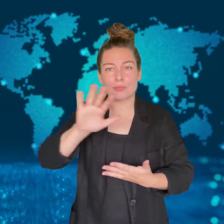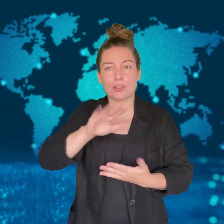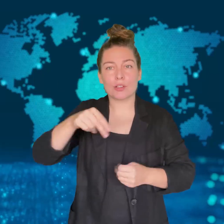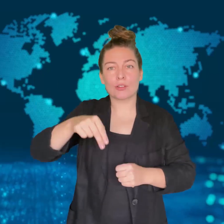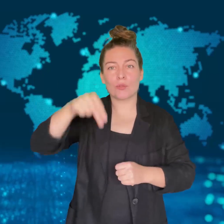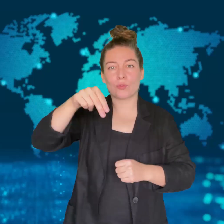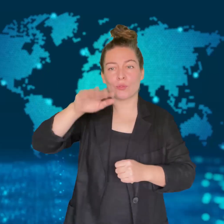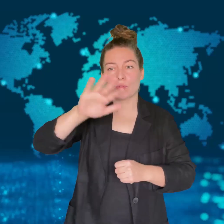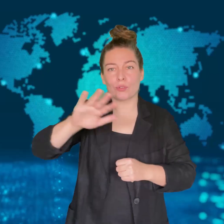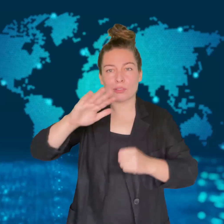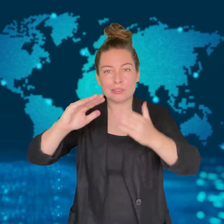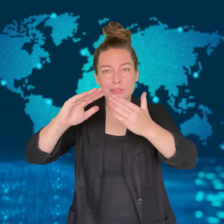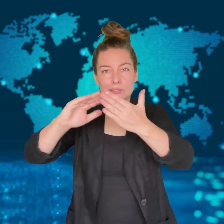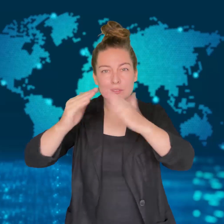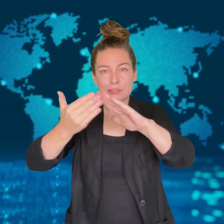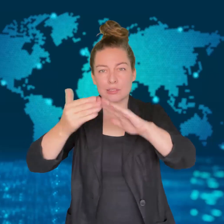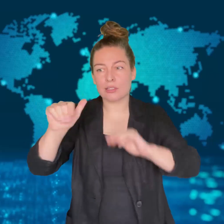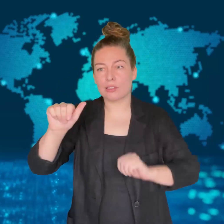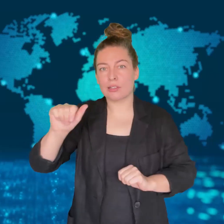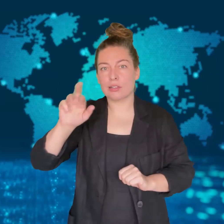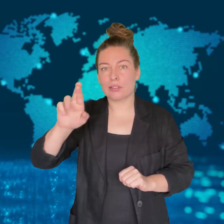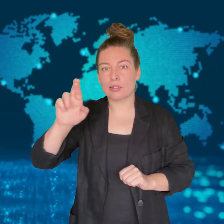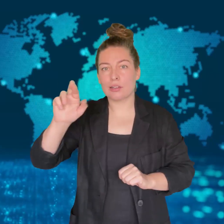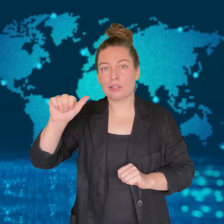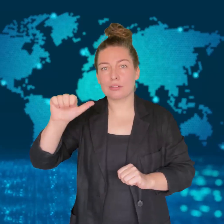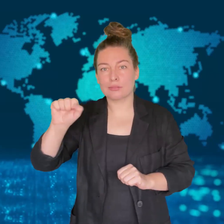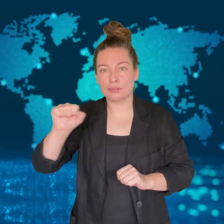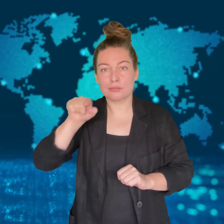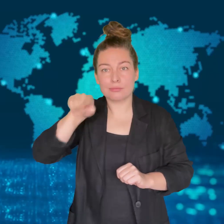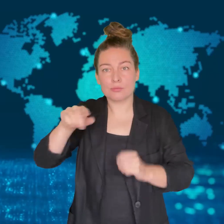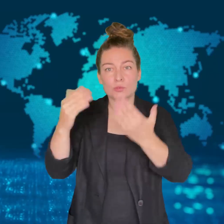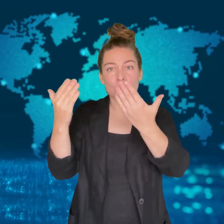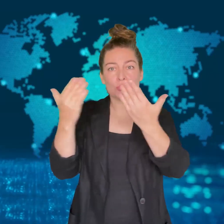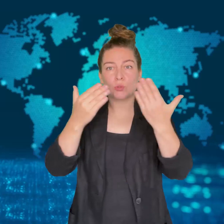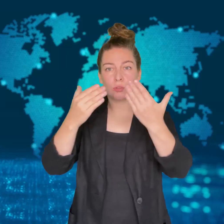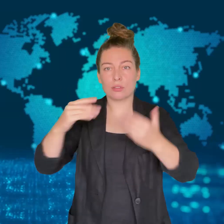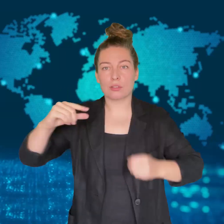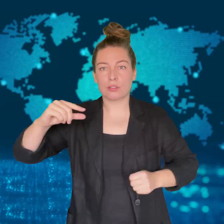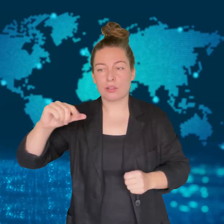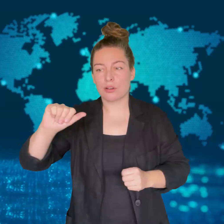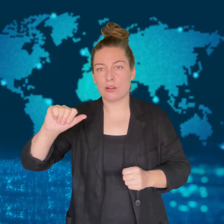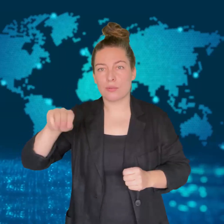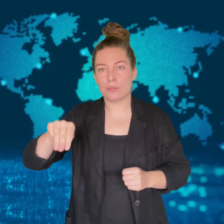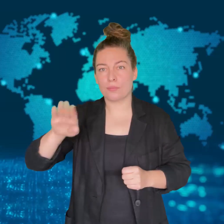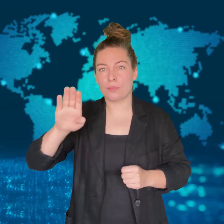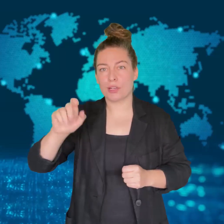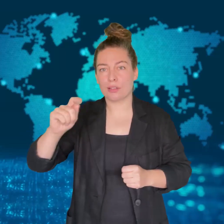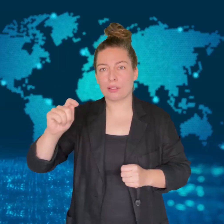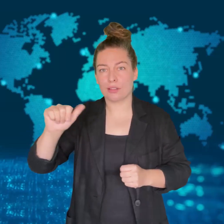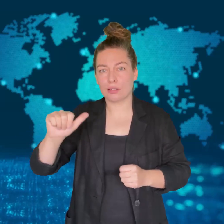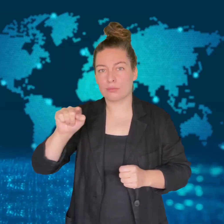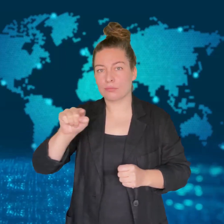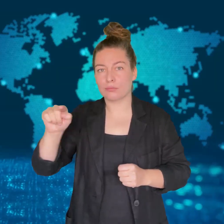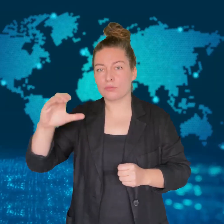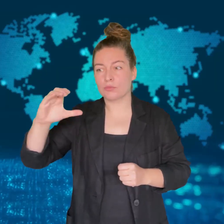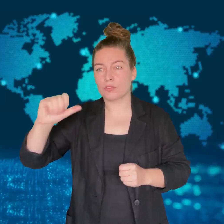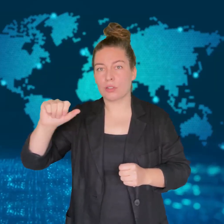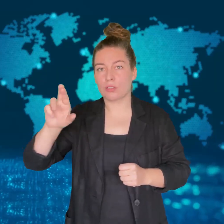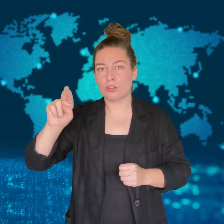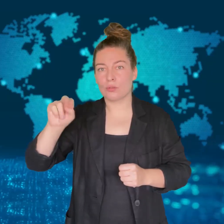A teacher was fatally stabbed and three other people were wounded in the attack.